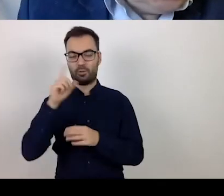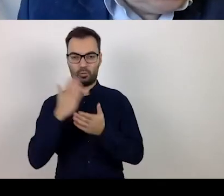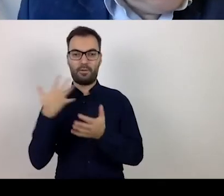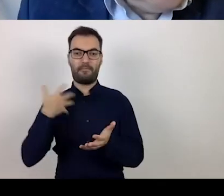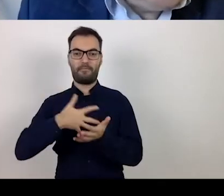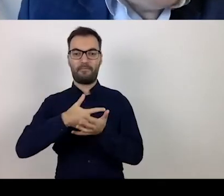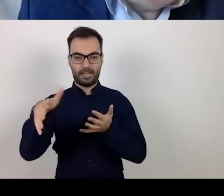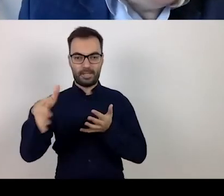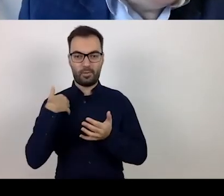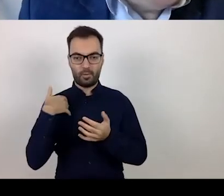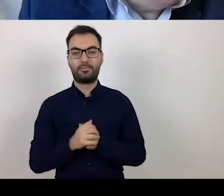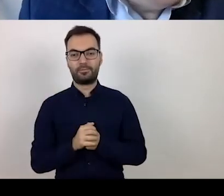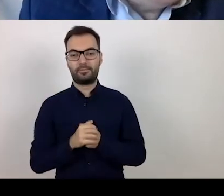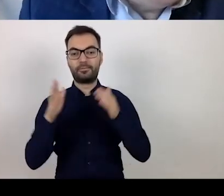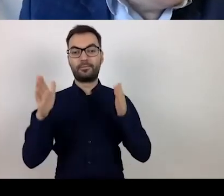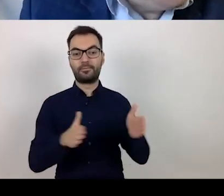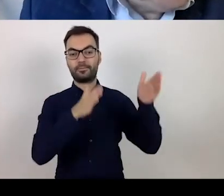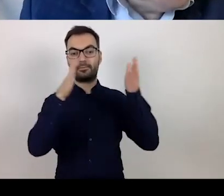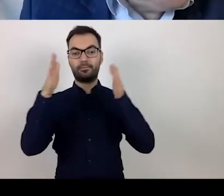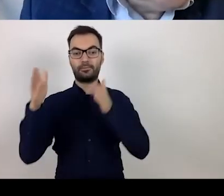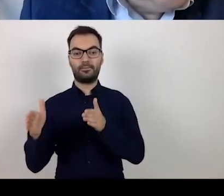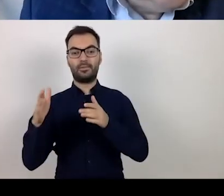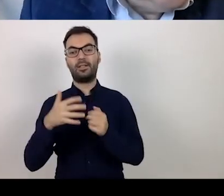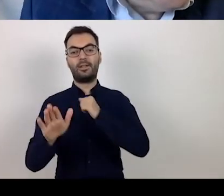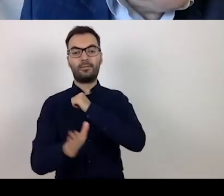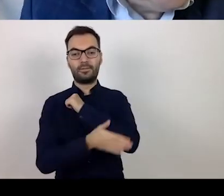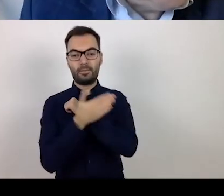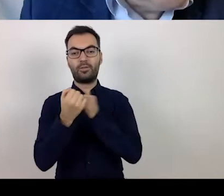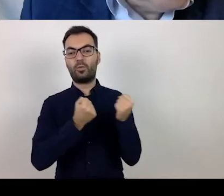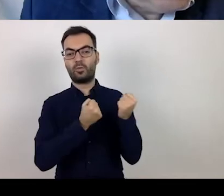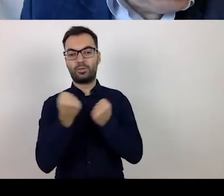Another element is support for and the maintenance of employment.